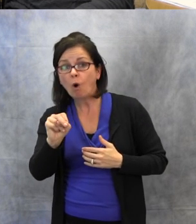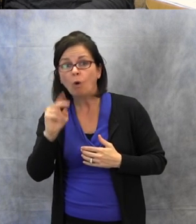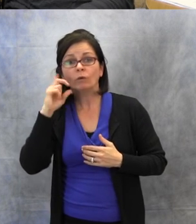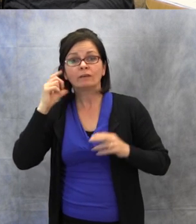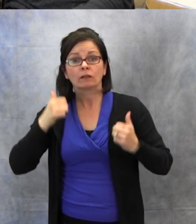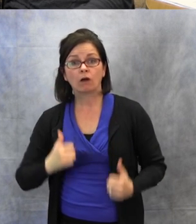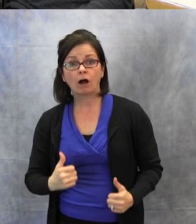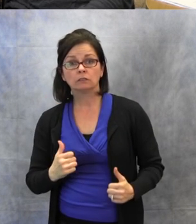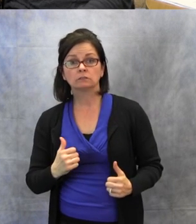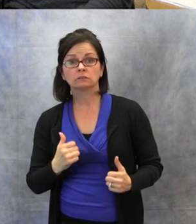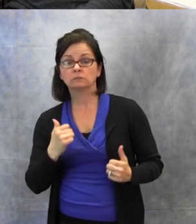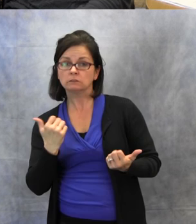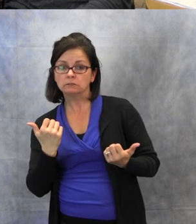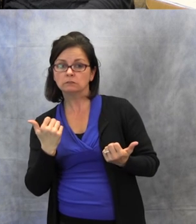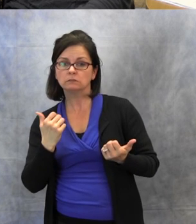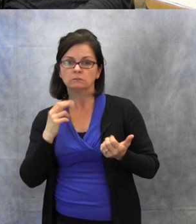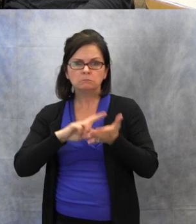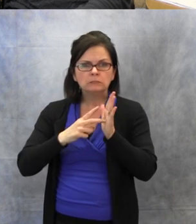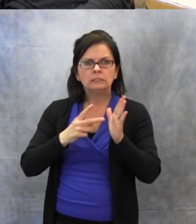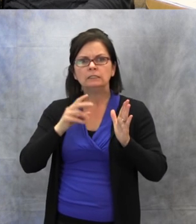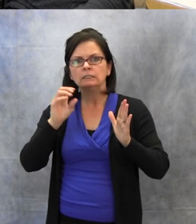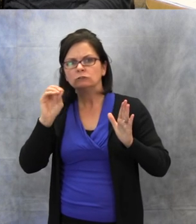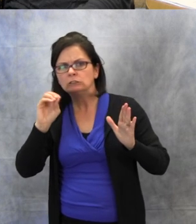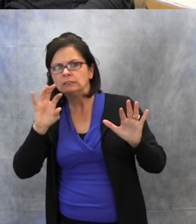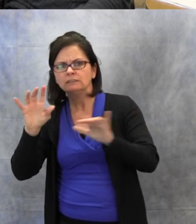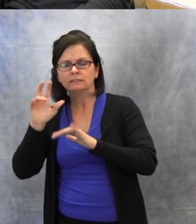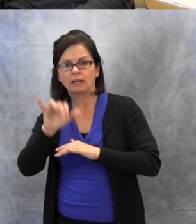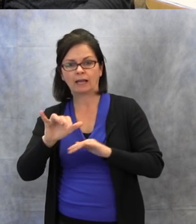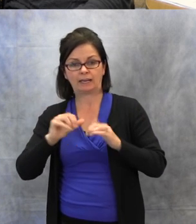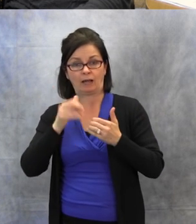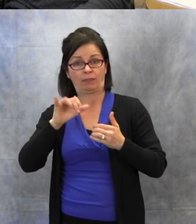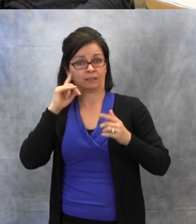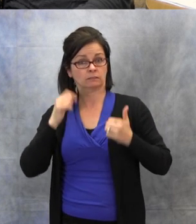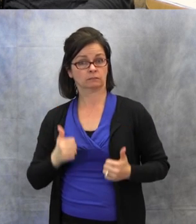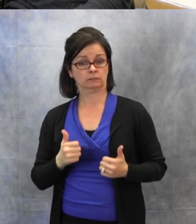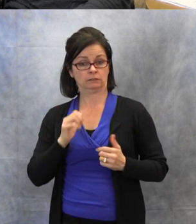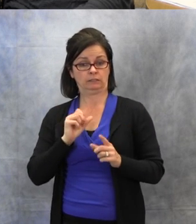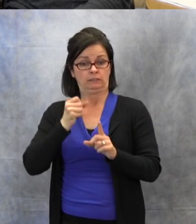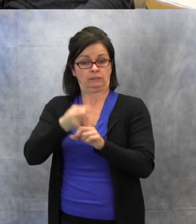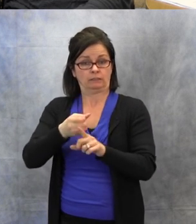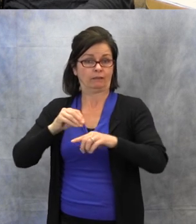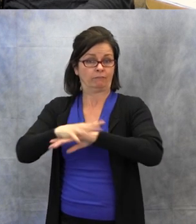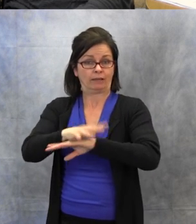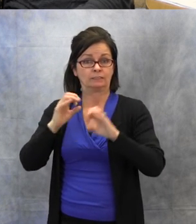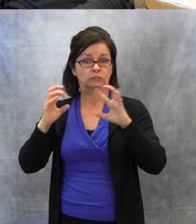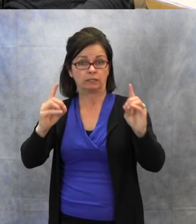Then often I'll have the kids explain it to their classmates, and it's a great learning process